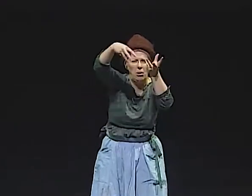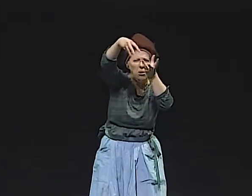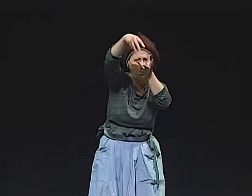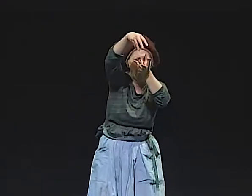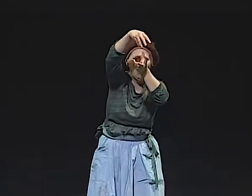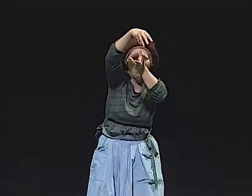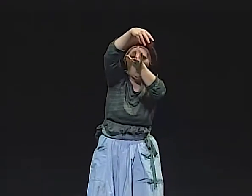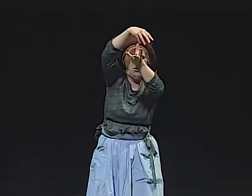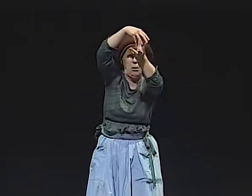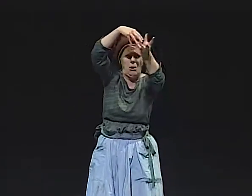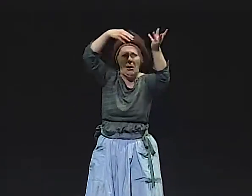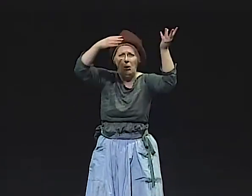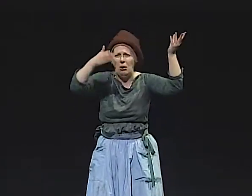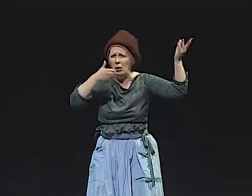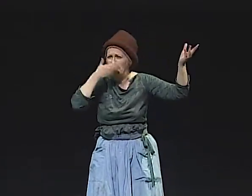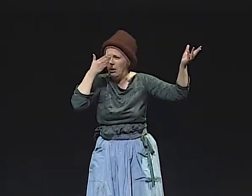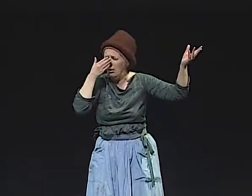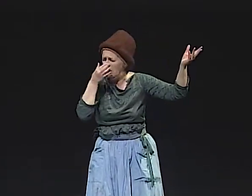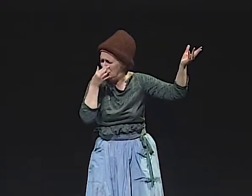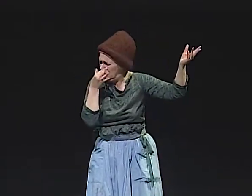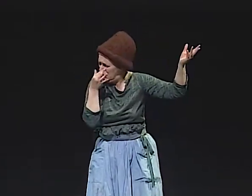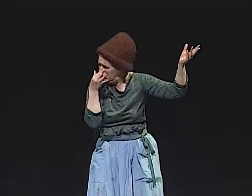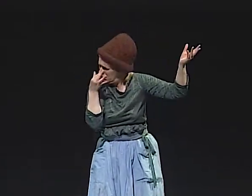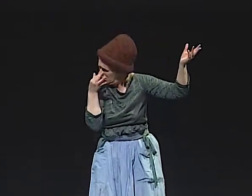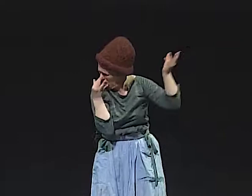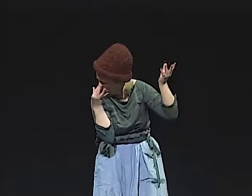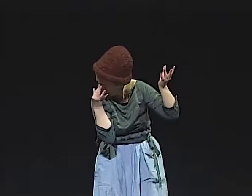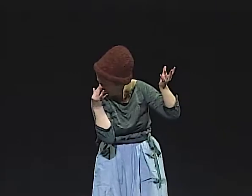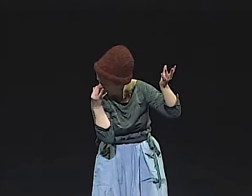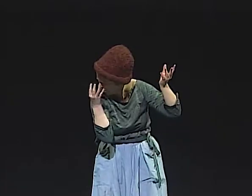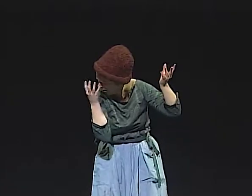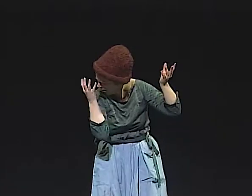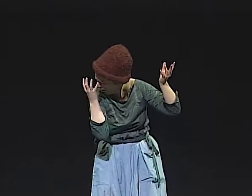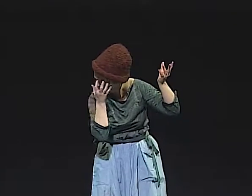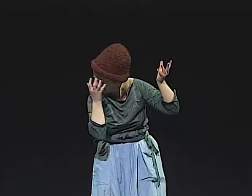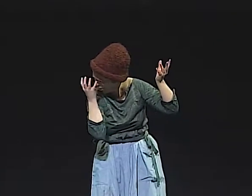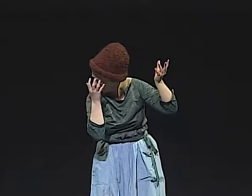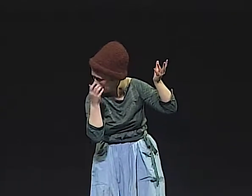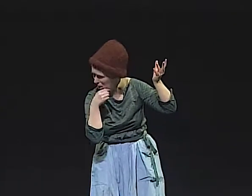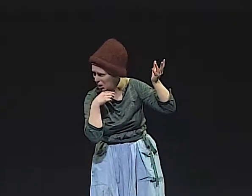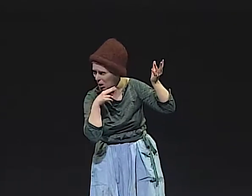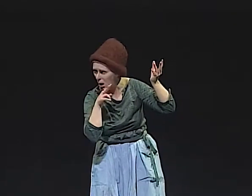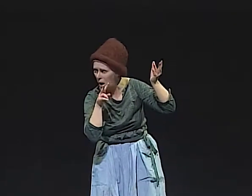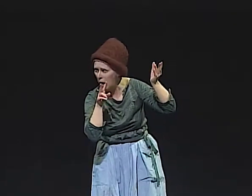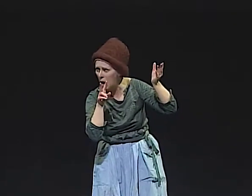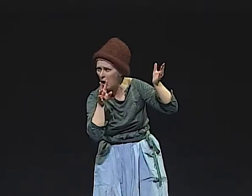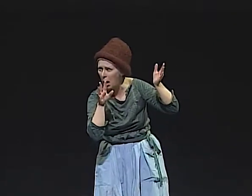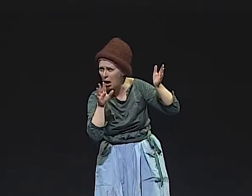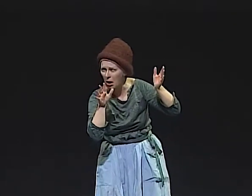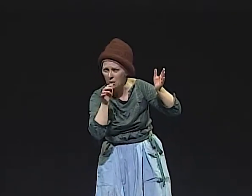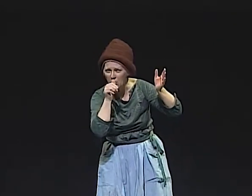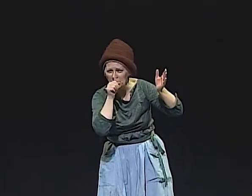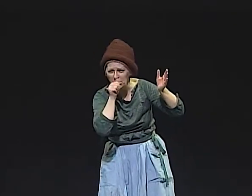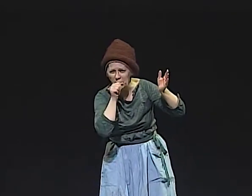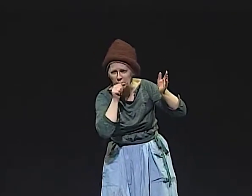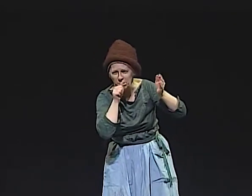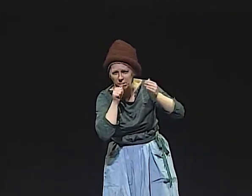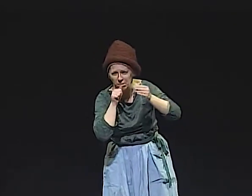WE WENT IN AND WERE WELCOMED BY THE SMELL OF ACRID AIR, SMOKE HANGING IN THE ROOMS.